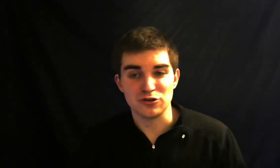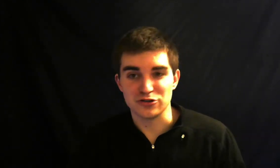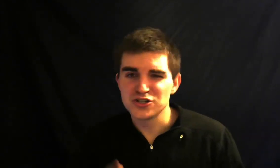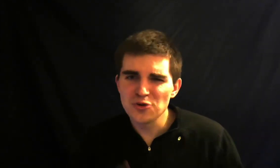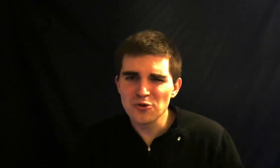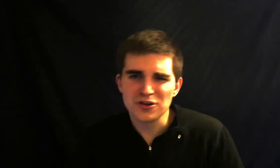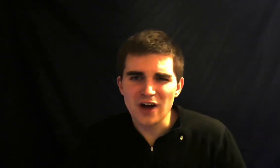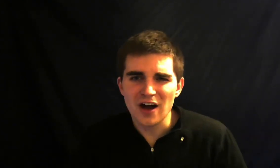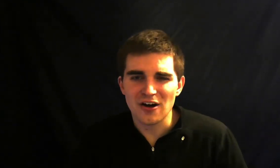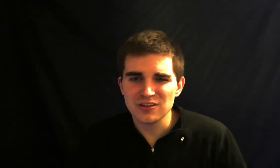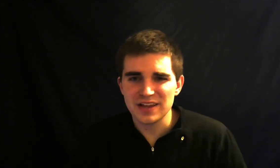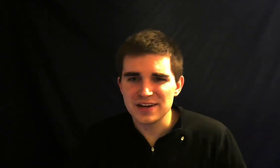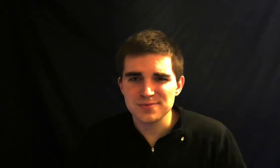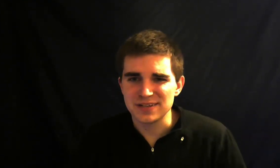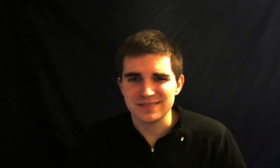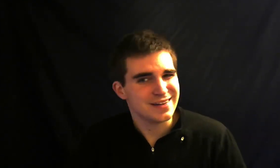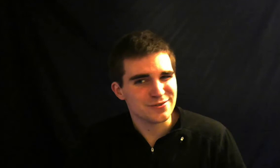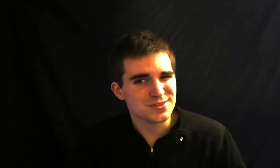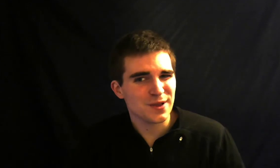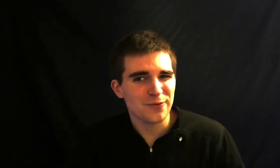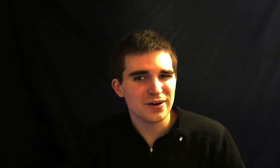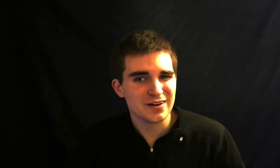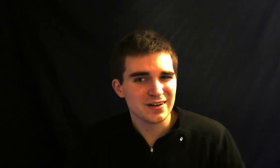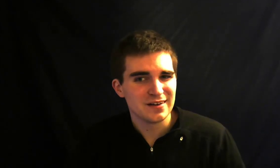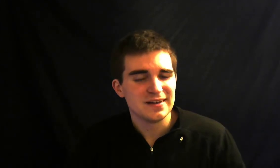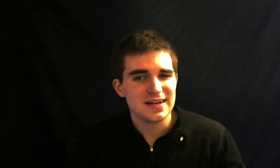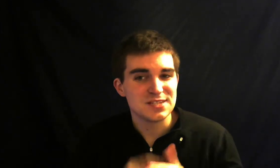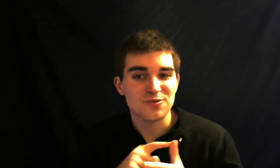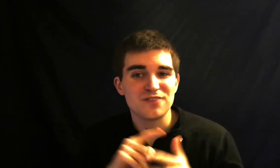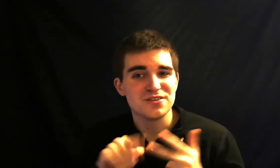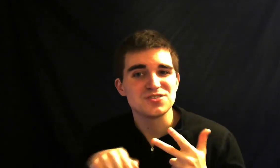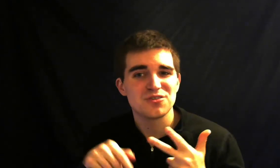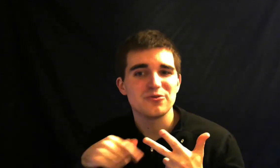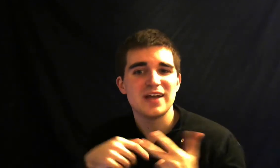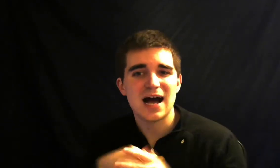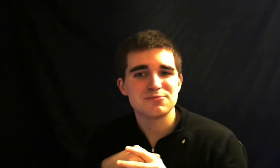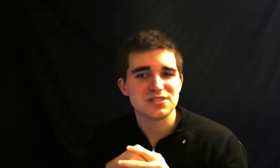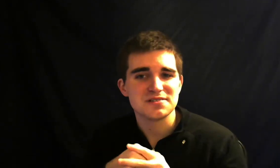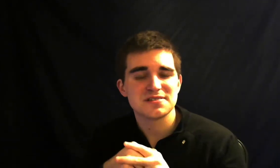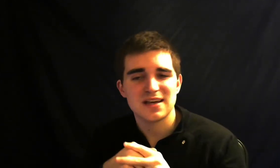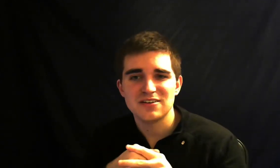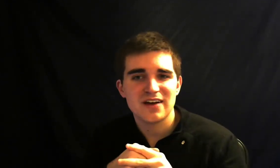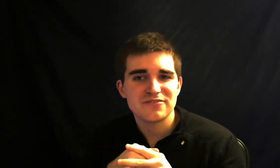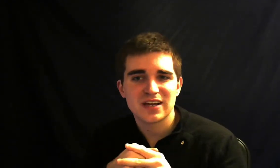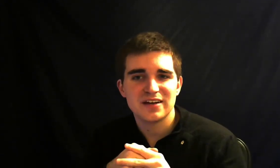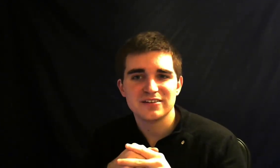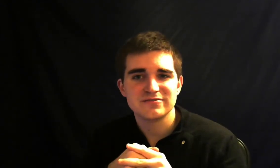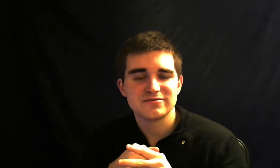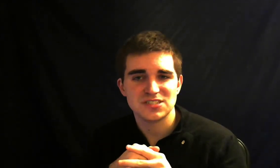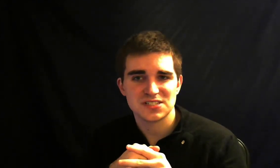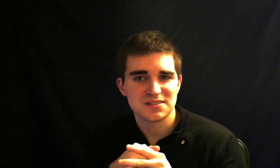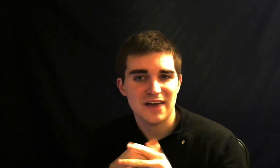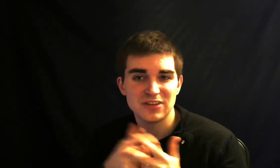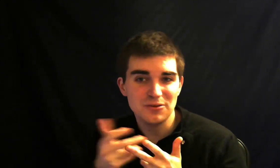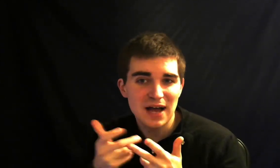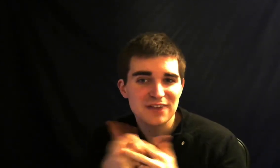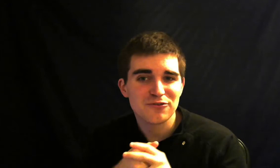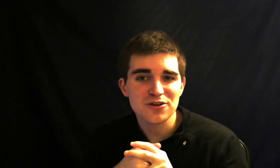sure you got all the letters but if you don't spell a word it's one of those three options and you have to kind of just have a little back and forth with